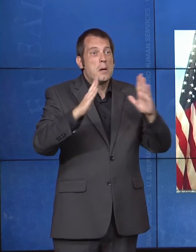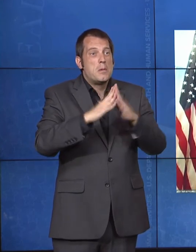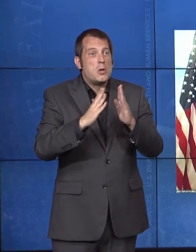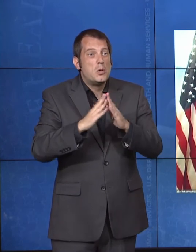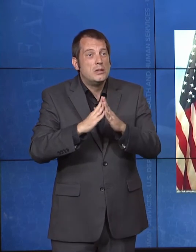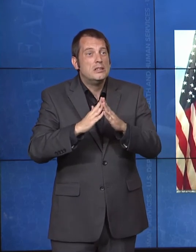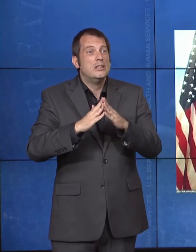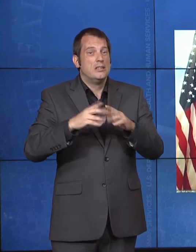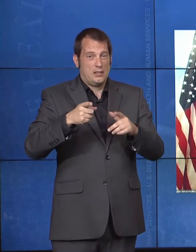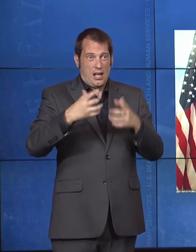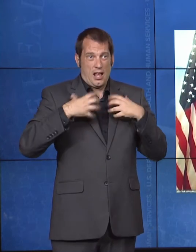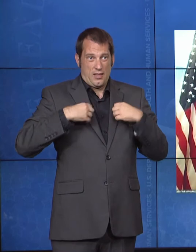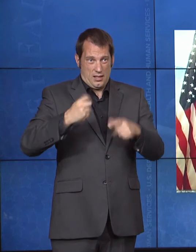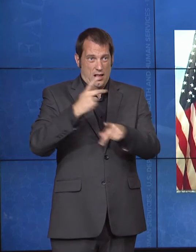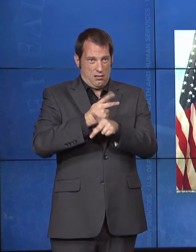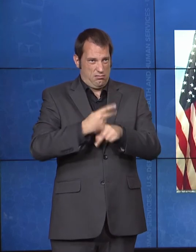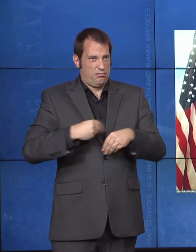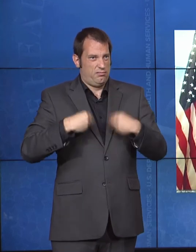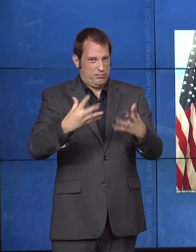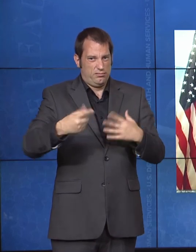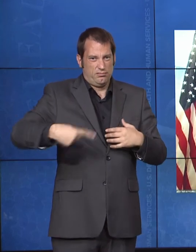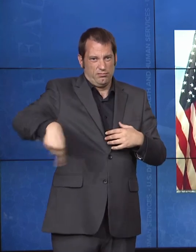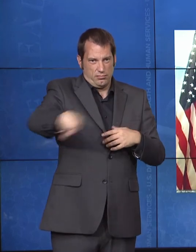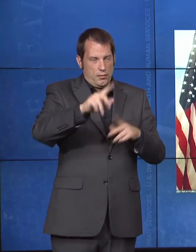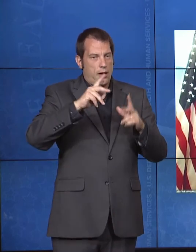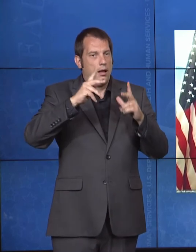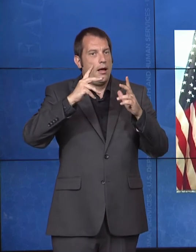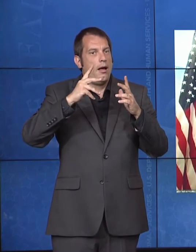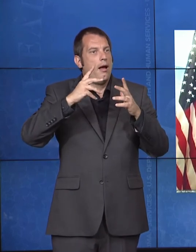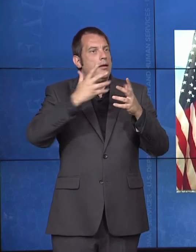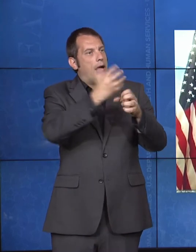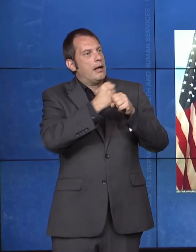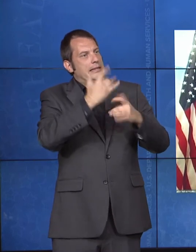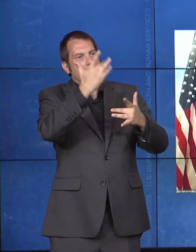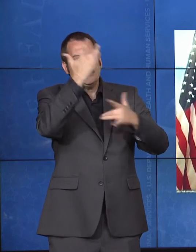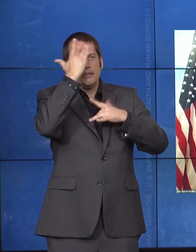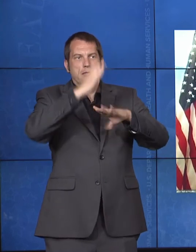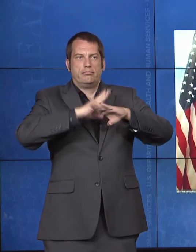disease prevention services. And it not only recognizes the need to provide culturally